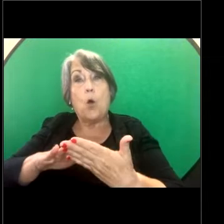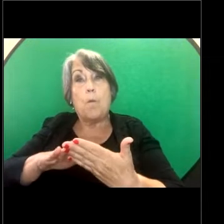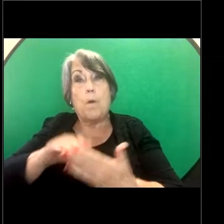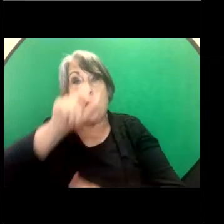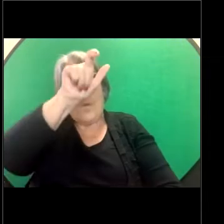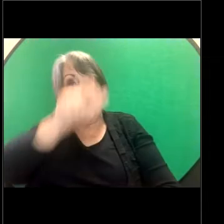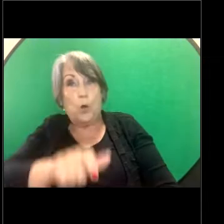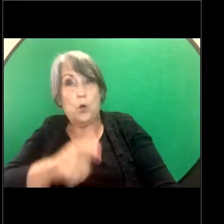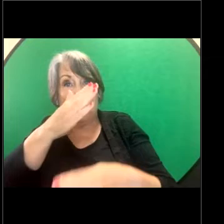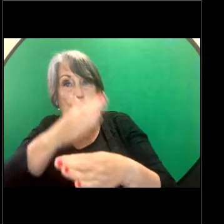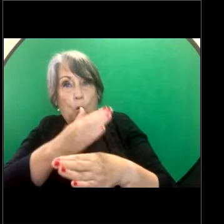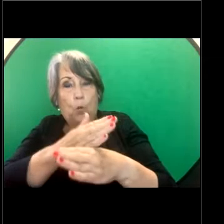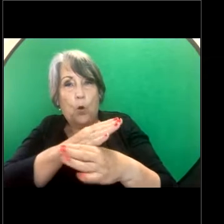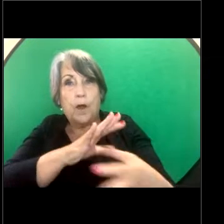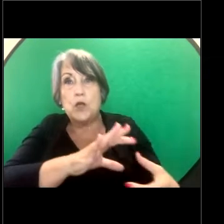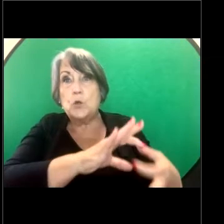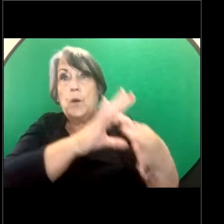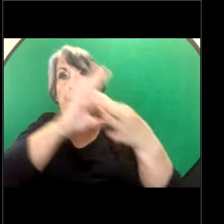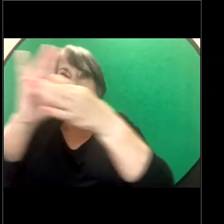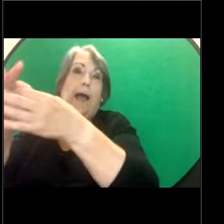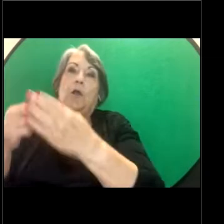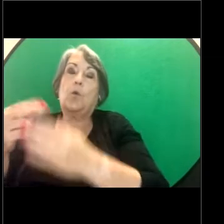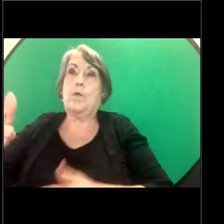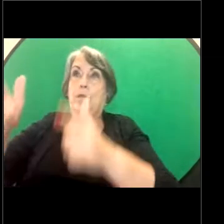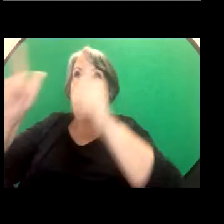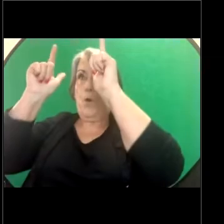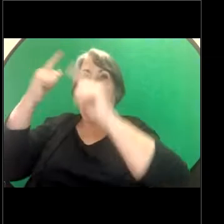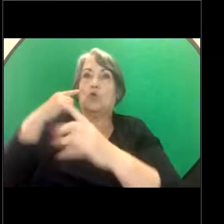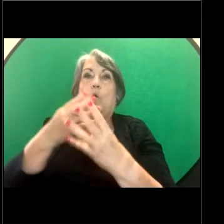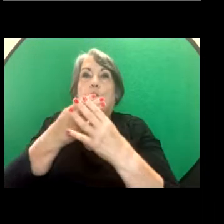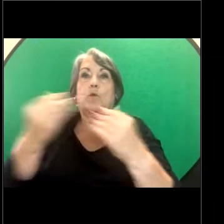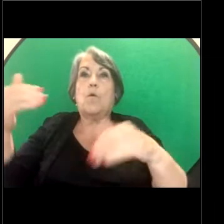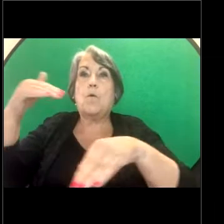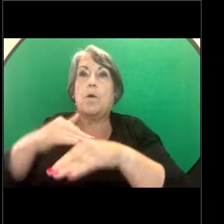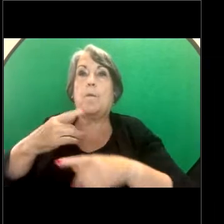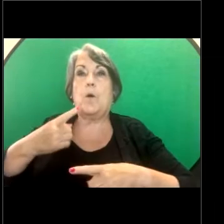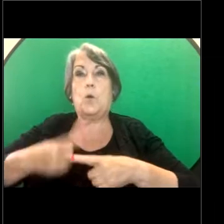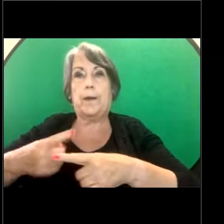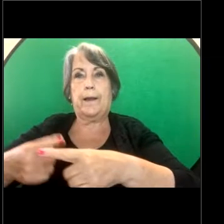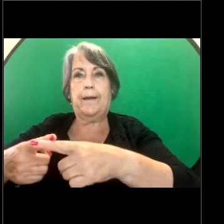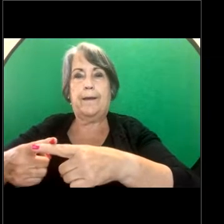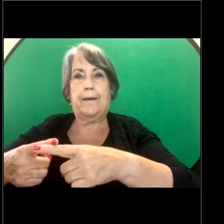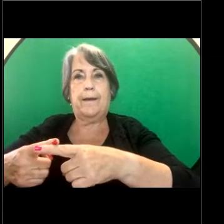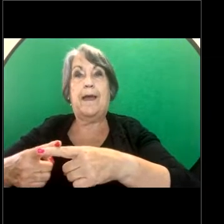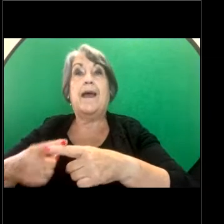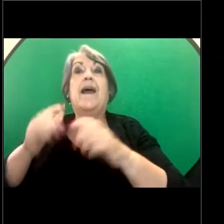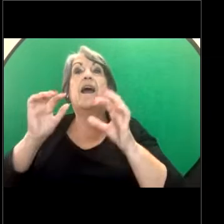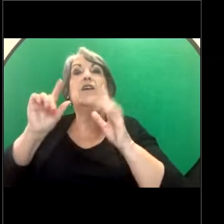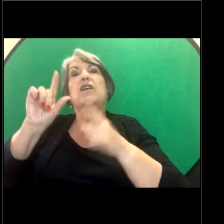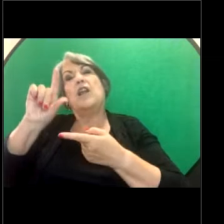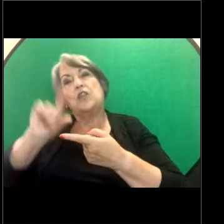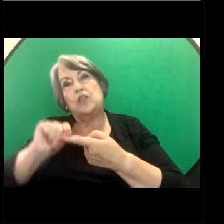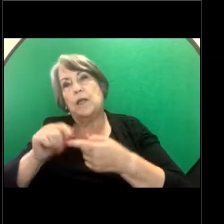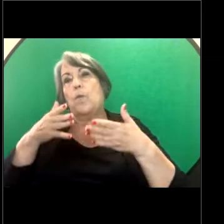engage with their employer to resolve the matter quickly, inexpensively with a goal of restoring a